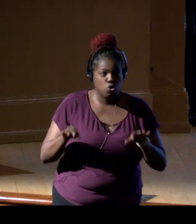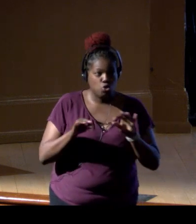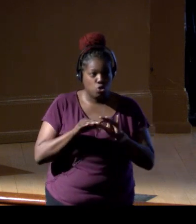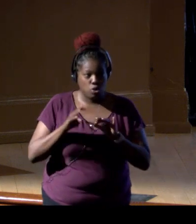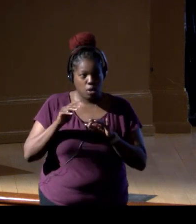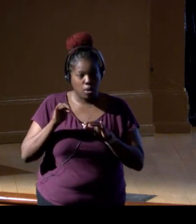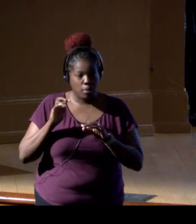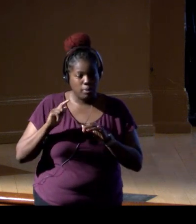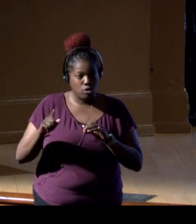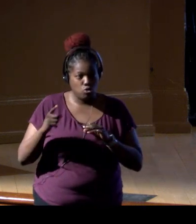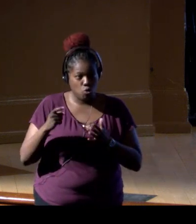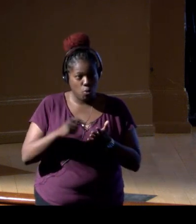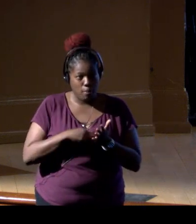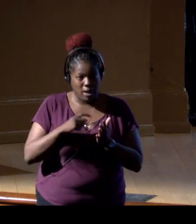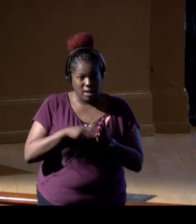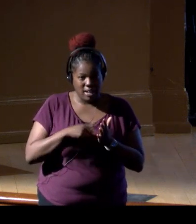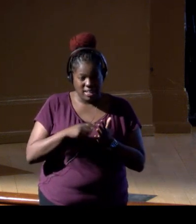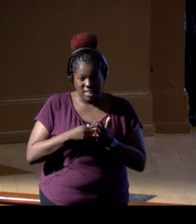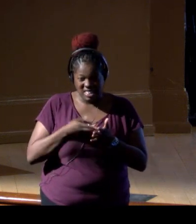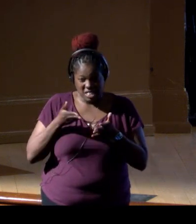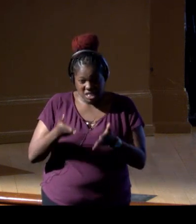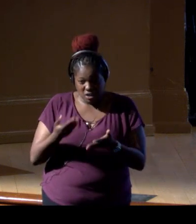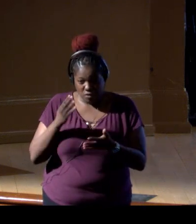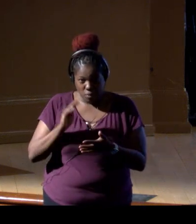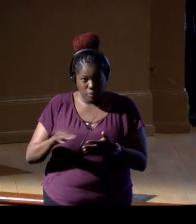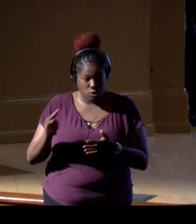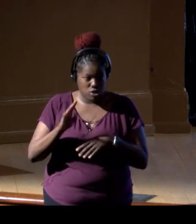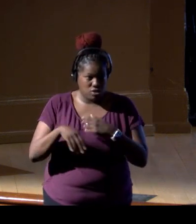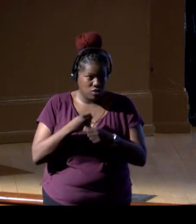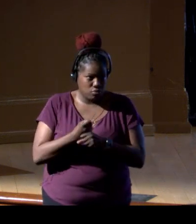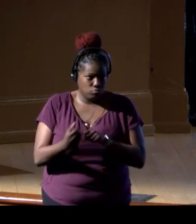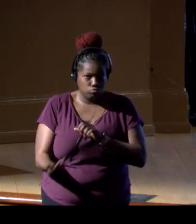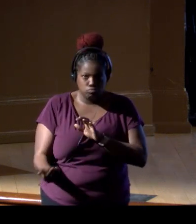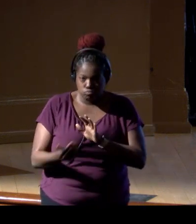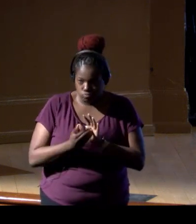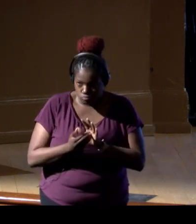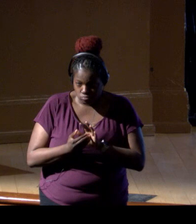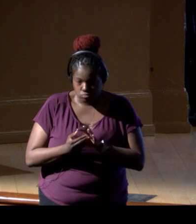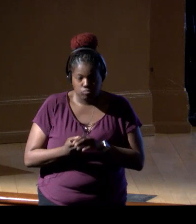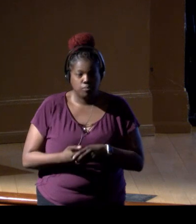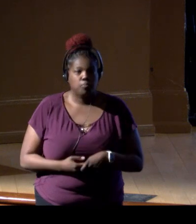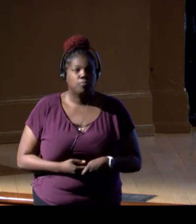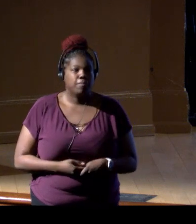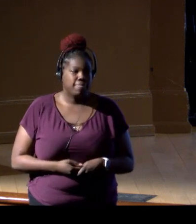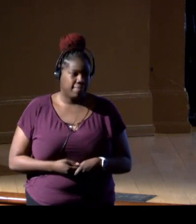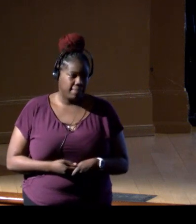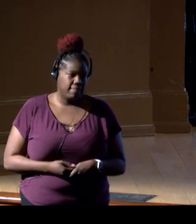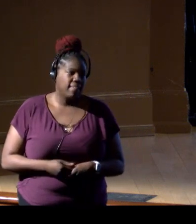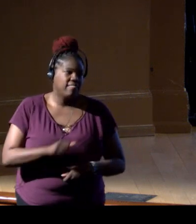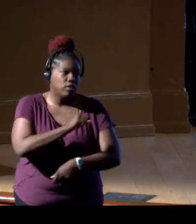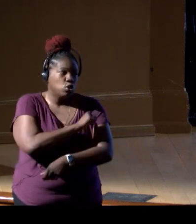that have existed there for, you know, millions of years, again, have authority for that.